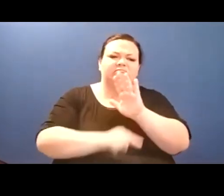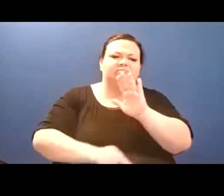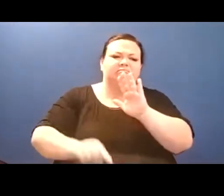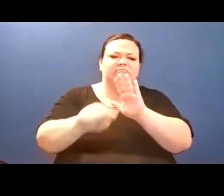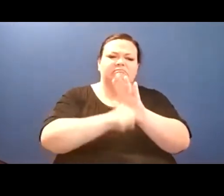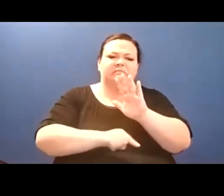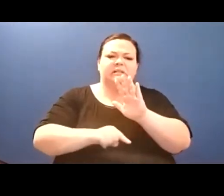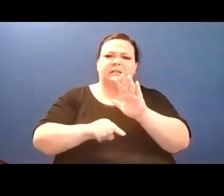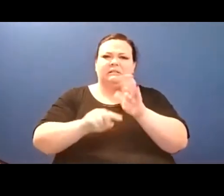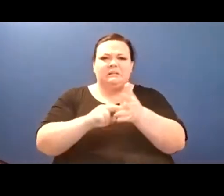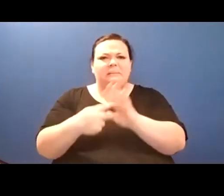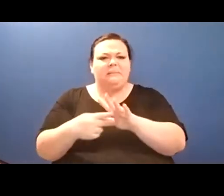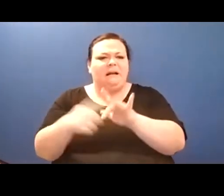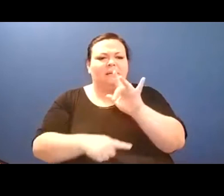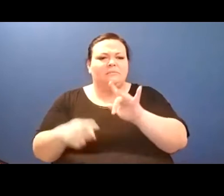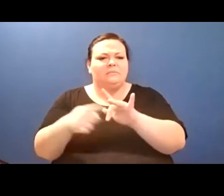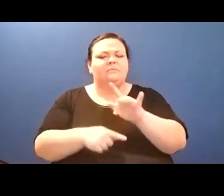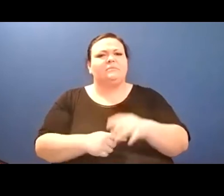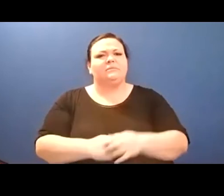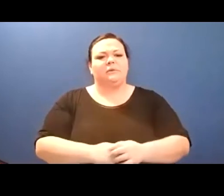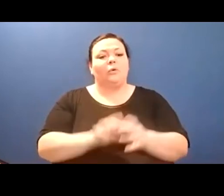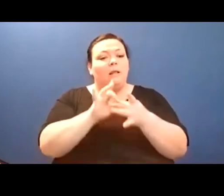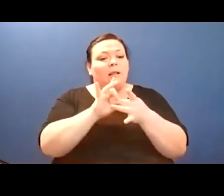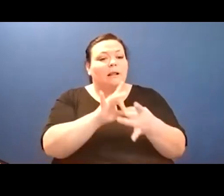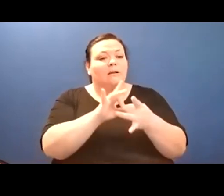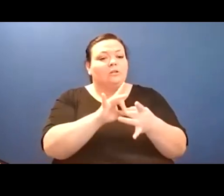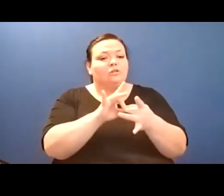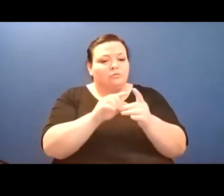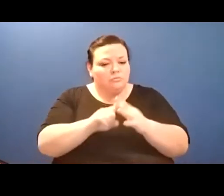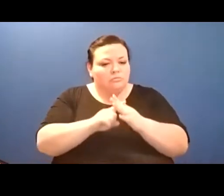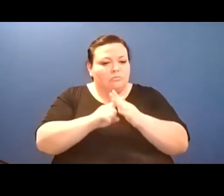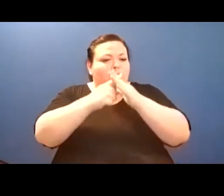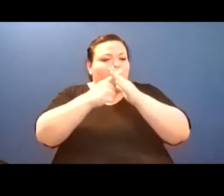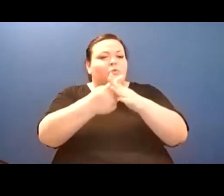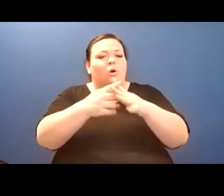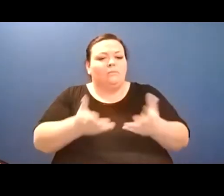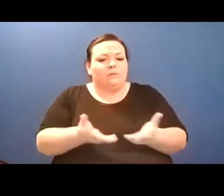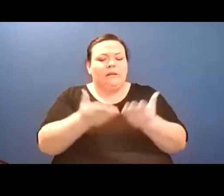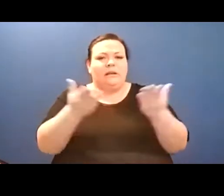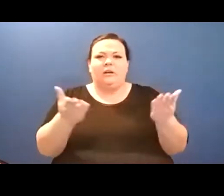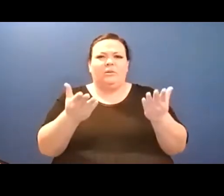kind of a merchant woman who's traveling on this, uh, silk route, so she's a pretty busy lady doing